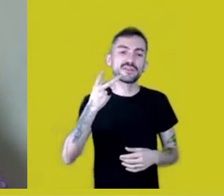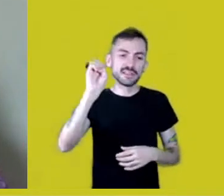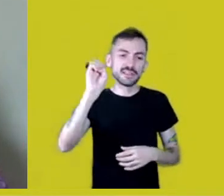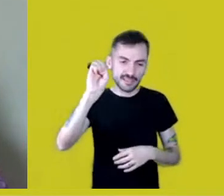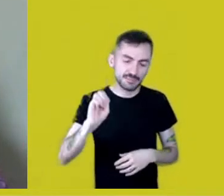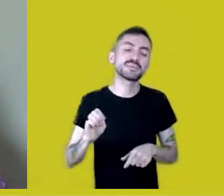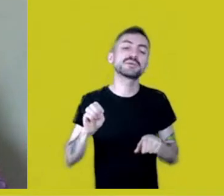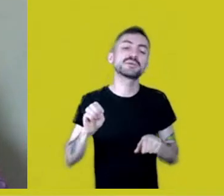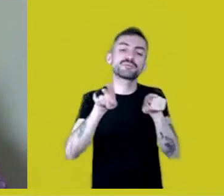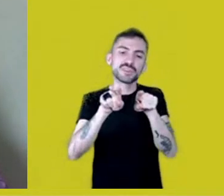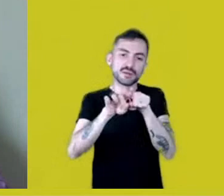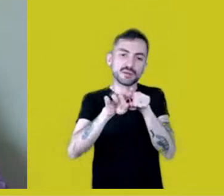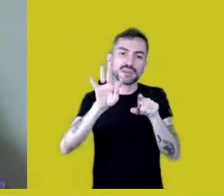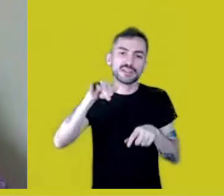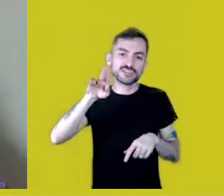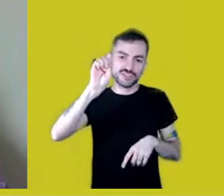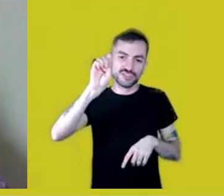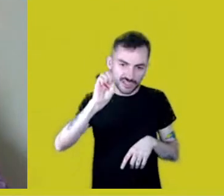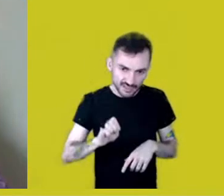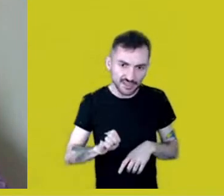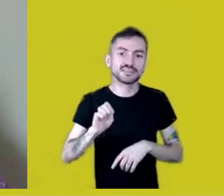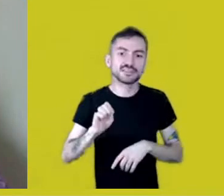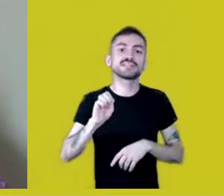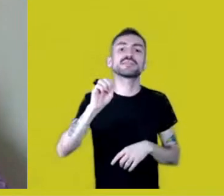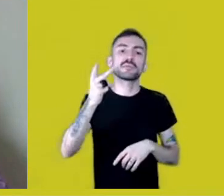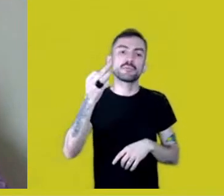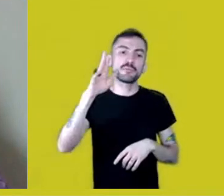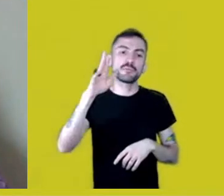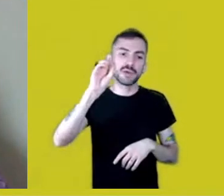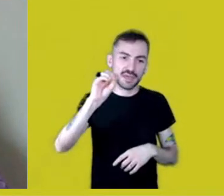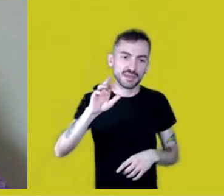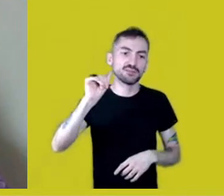Tatiana Amaral, Pedro Cesarino, Rafaela Vargas,